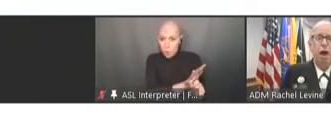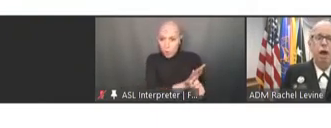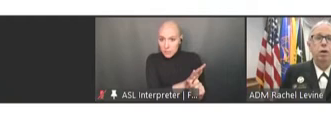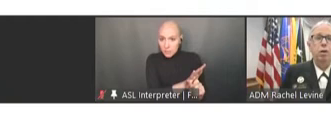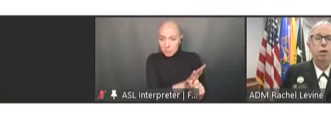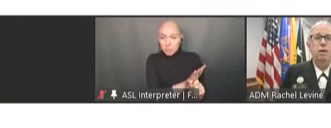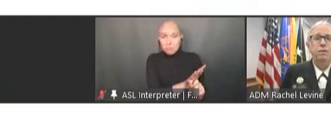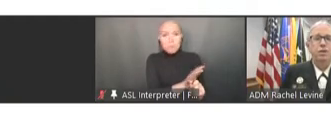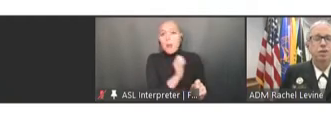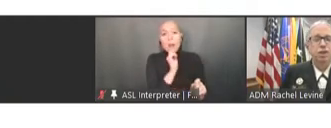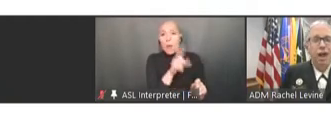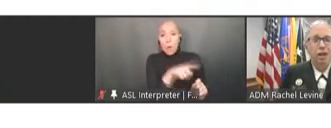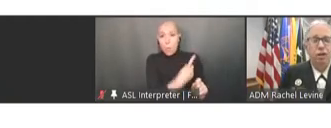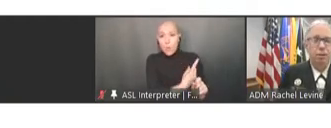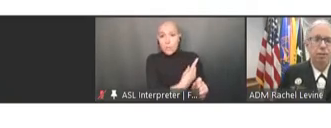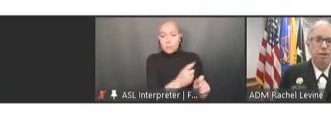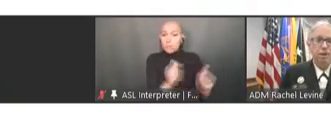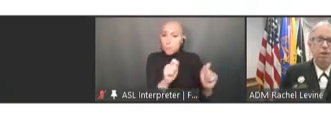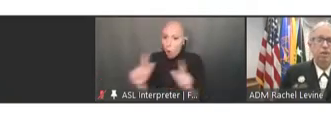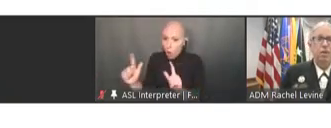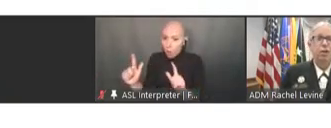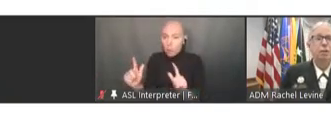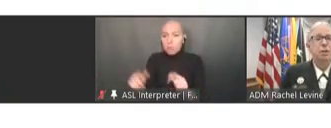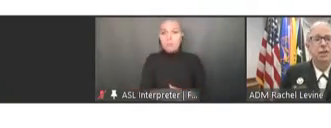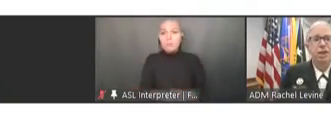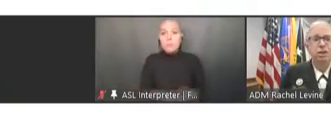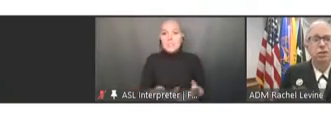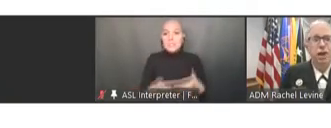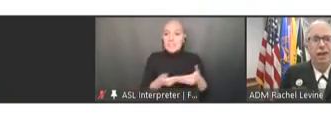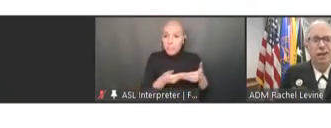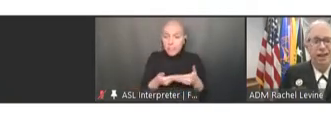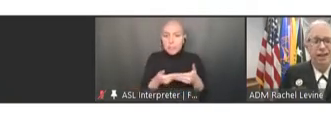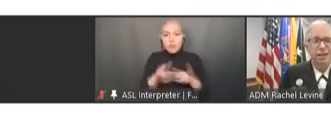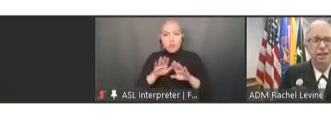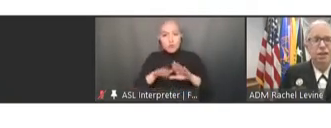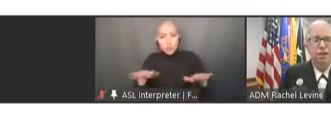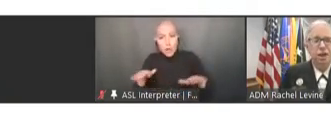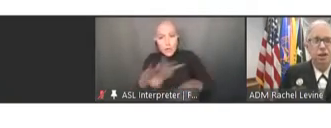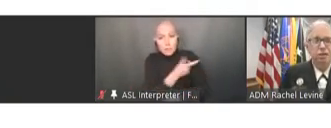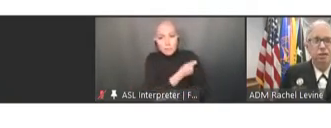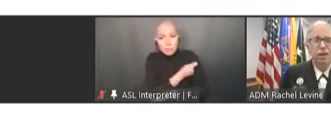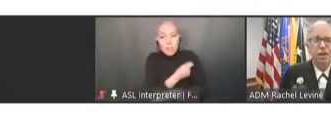our infant and childhood immunizations, our immunizations for adolescents and young adults